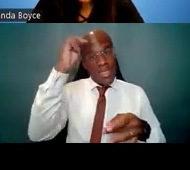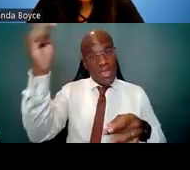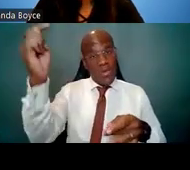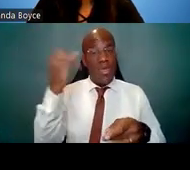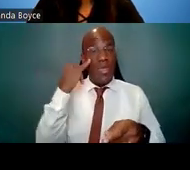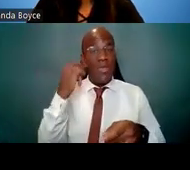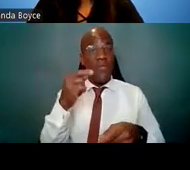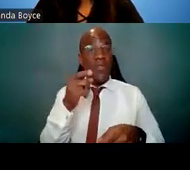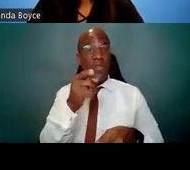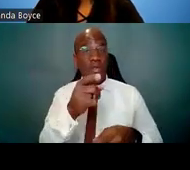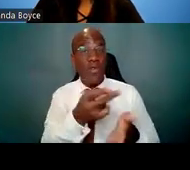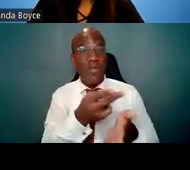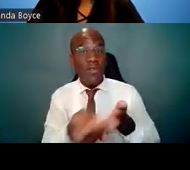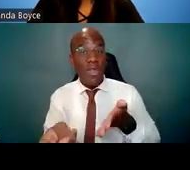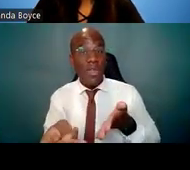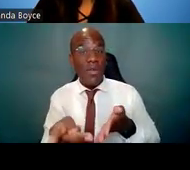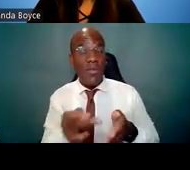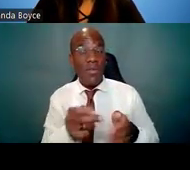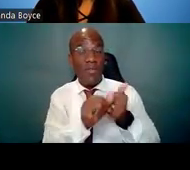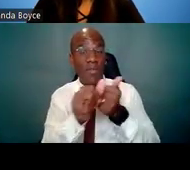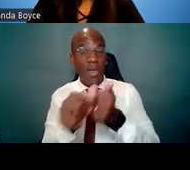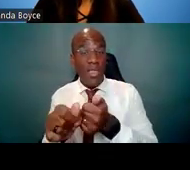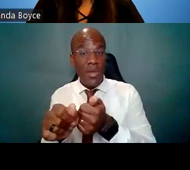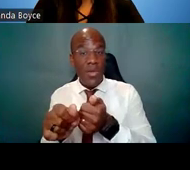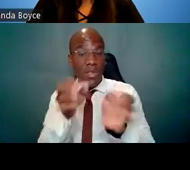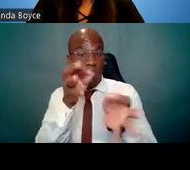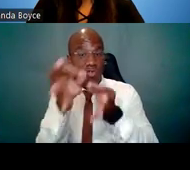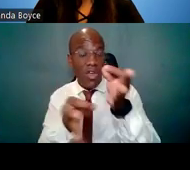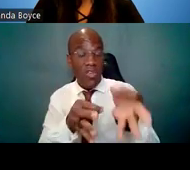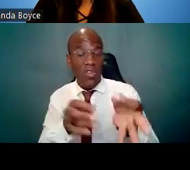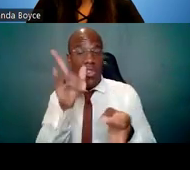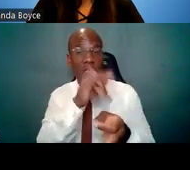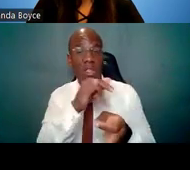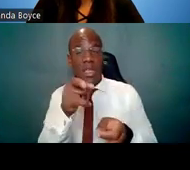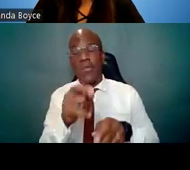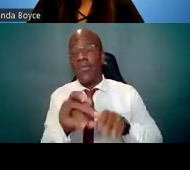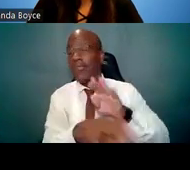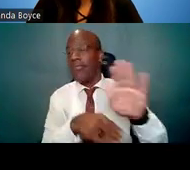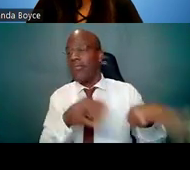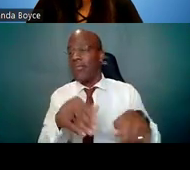looks like a lack of attention to detail. Number one thing you need to do is follow the instructions.